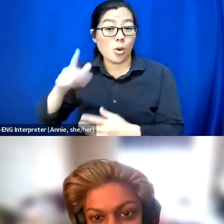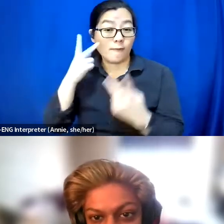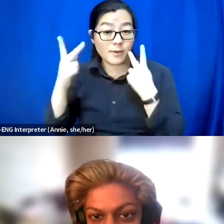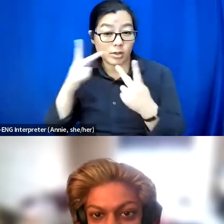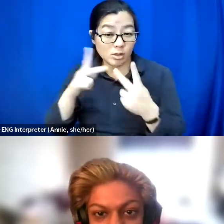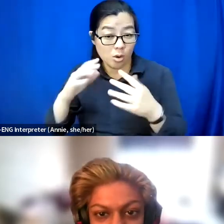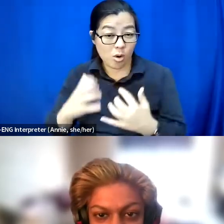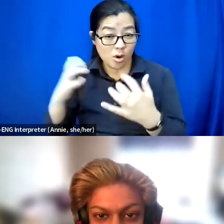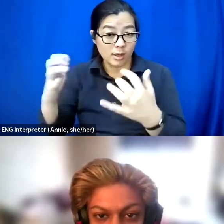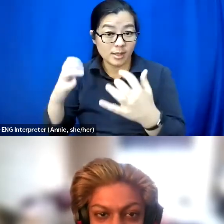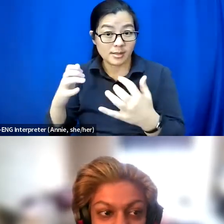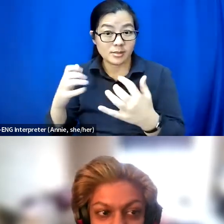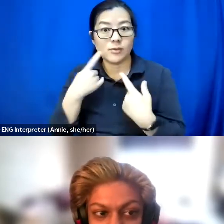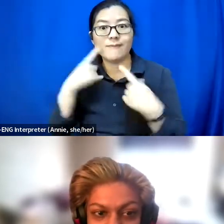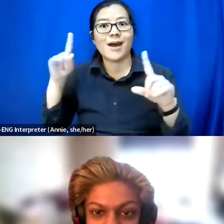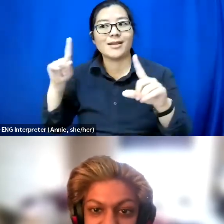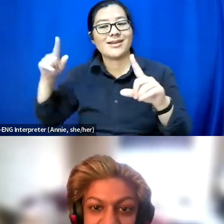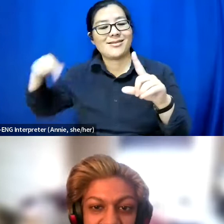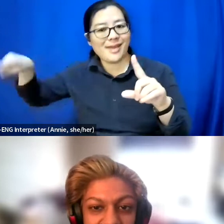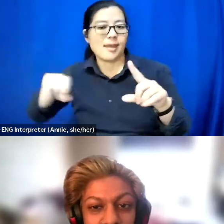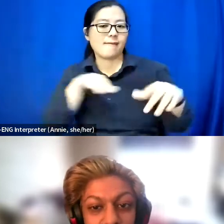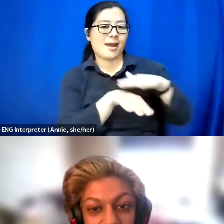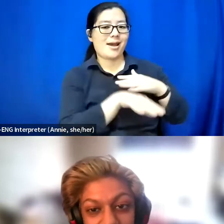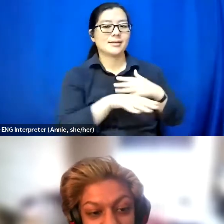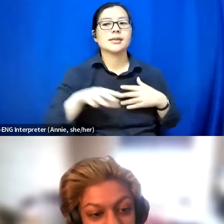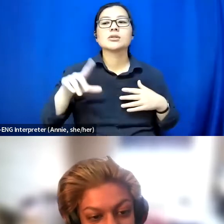to Luminato Festival programming for those audiences.